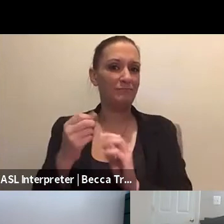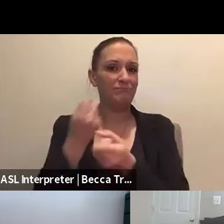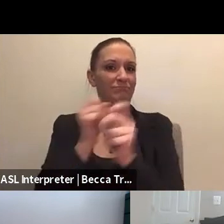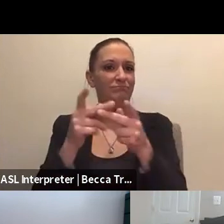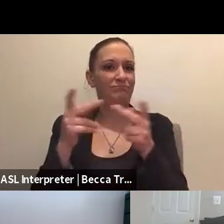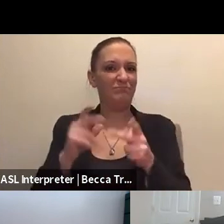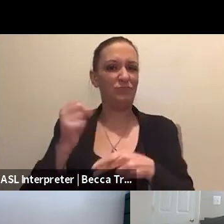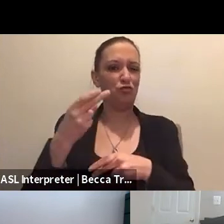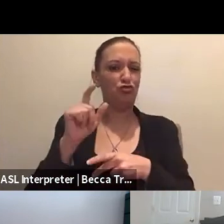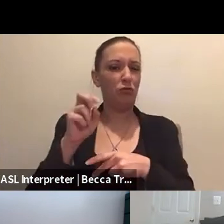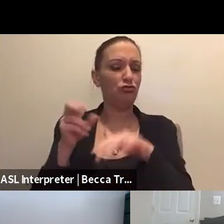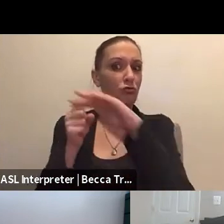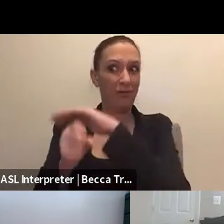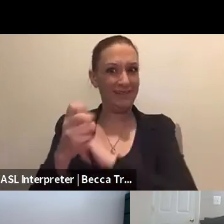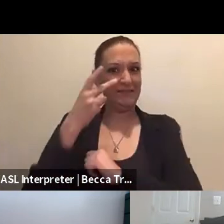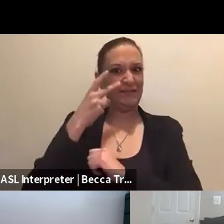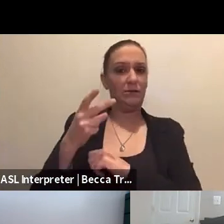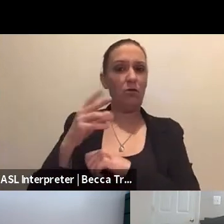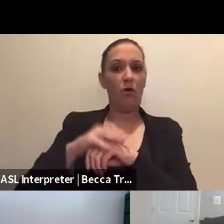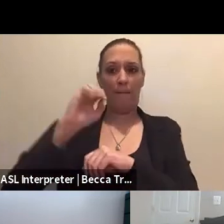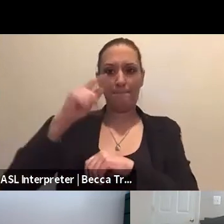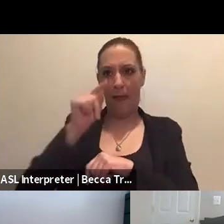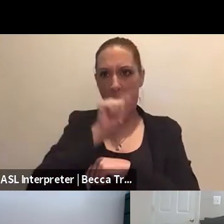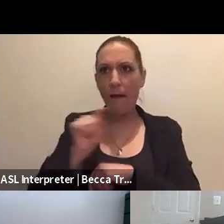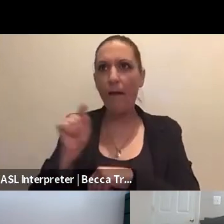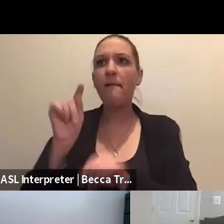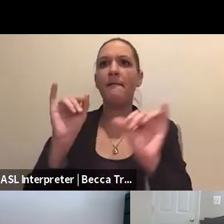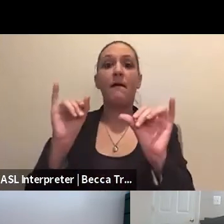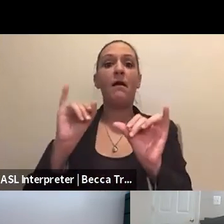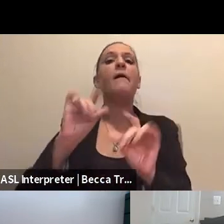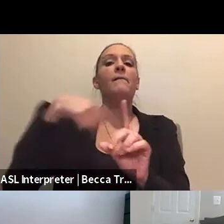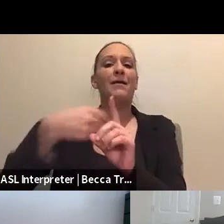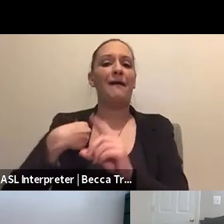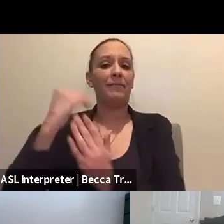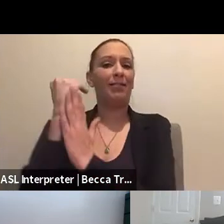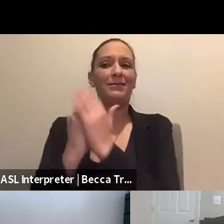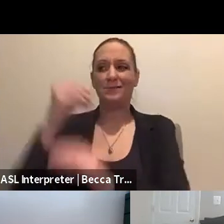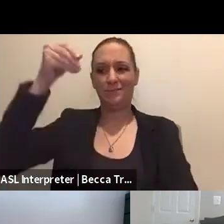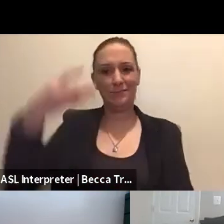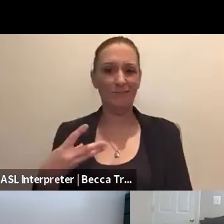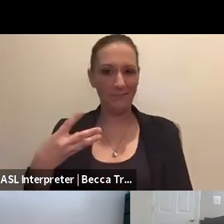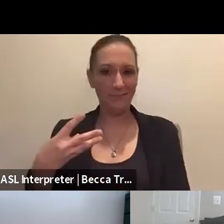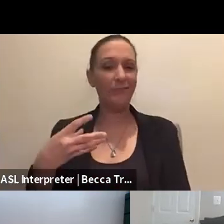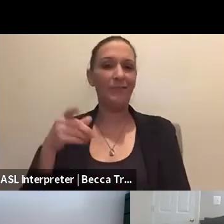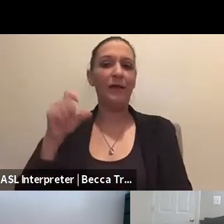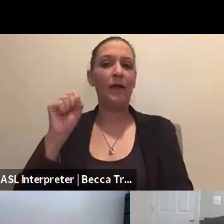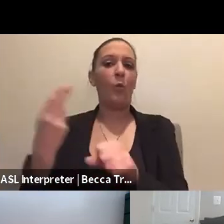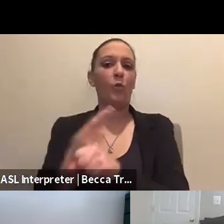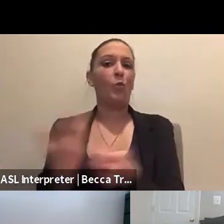You can see it on a map but you can also choose a list option that that is compatible with a screen reader. And so,